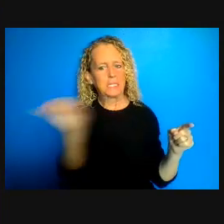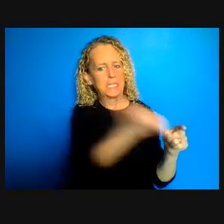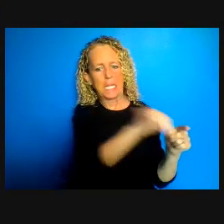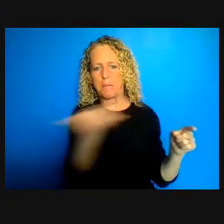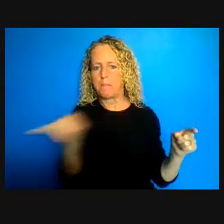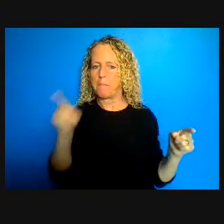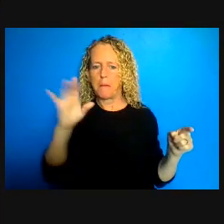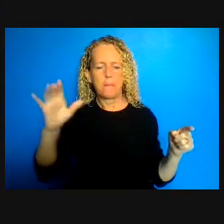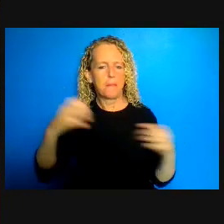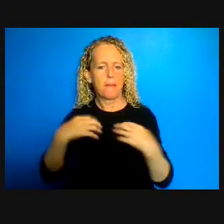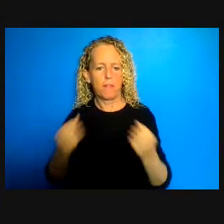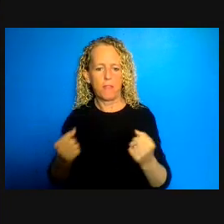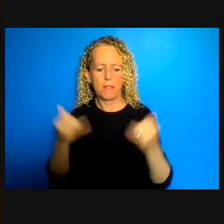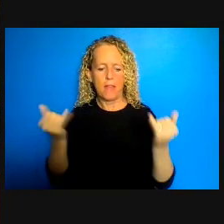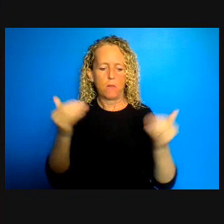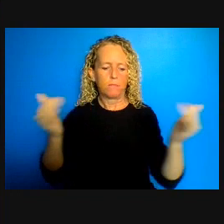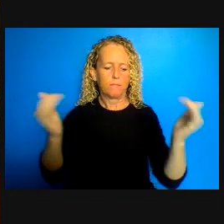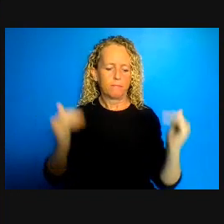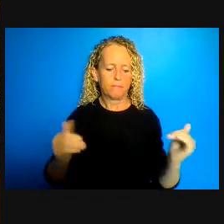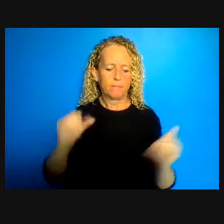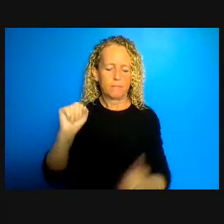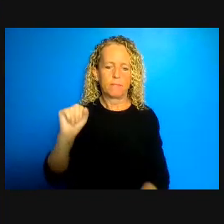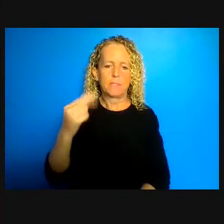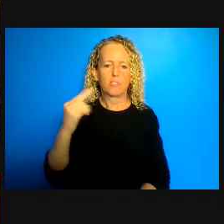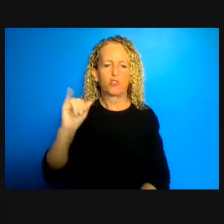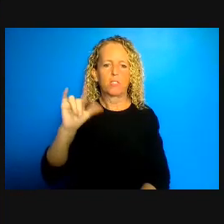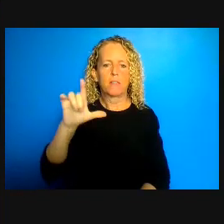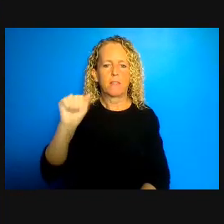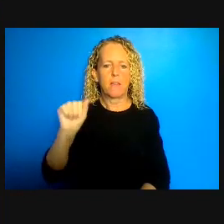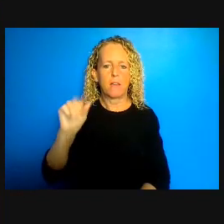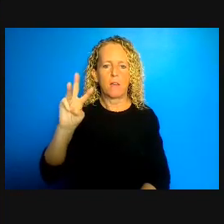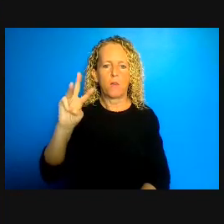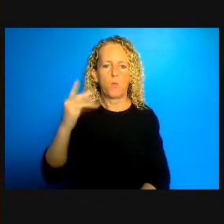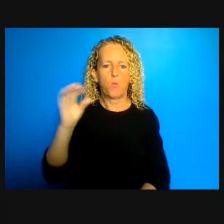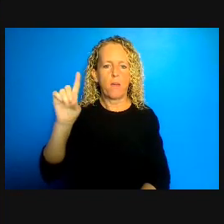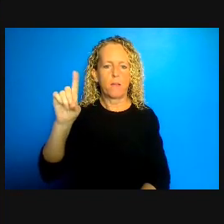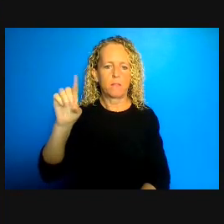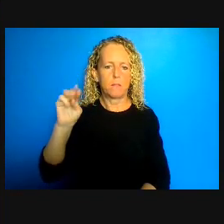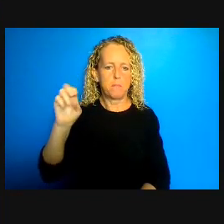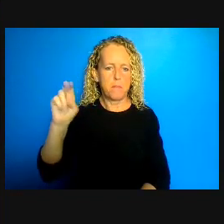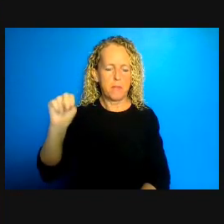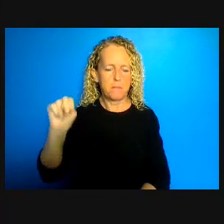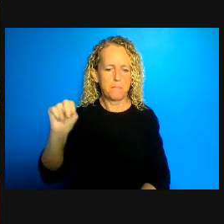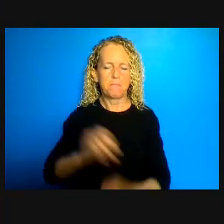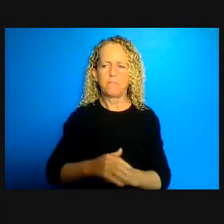Sheila Wideman can you please tell us based on your expertise what can be done